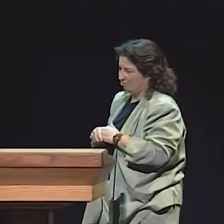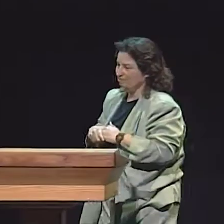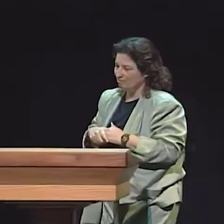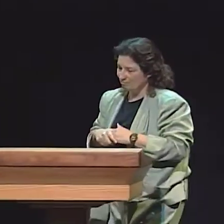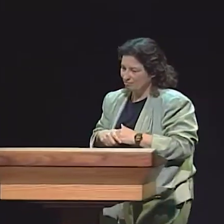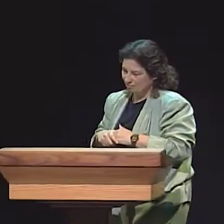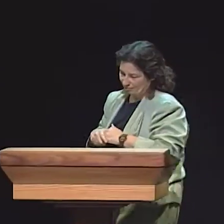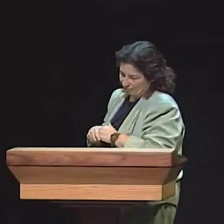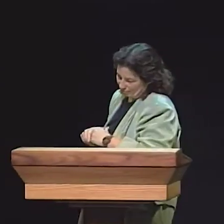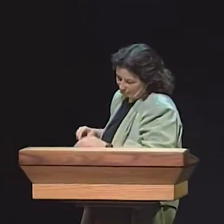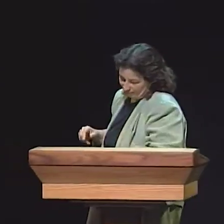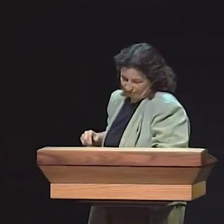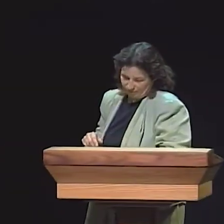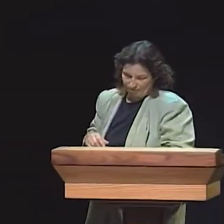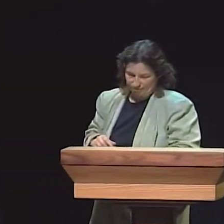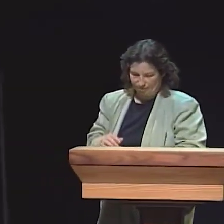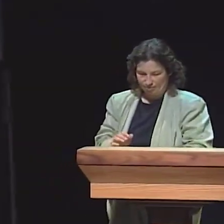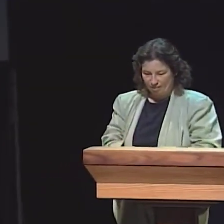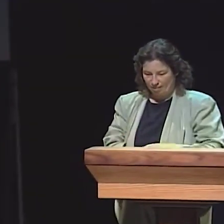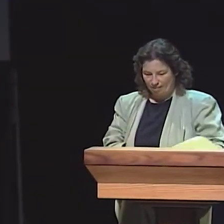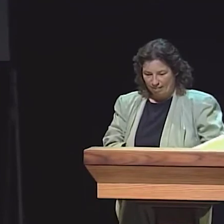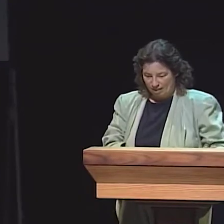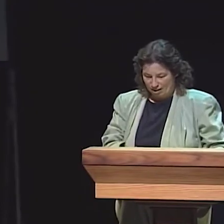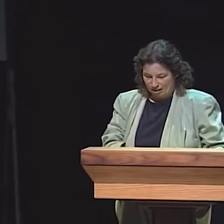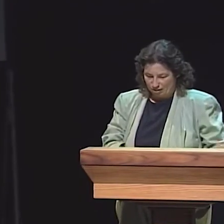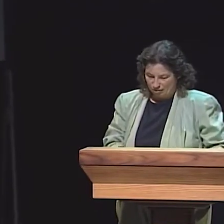WITH THE CHILDREN WHO HAVE SIGNING PARENTS.